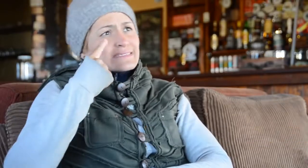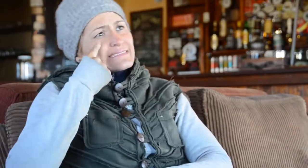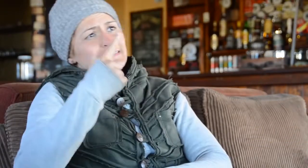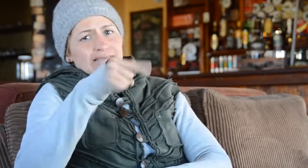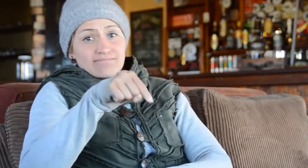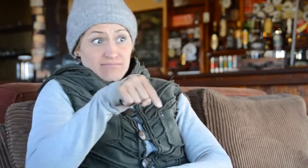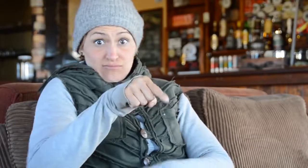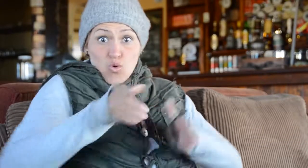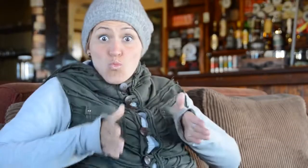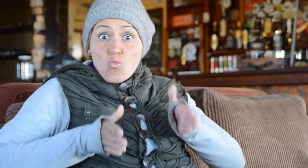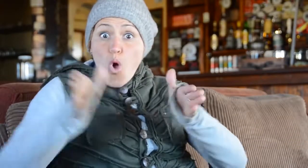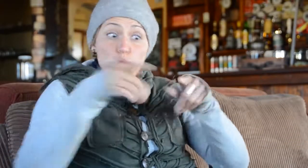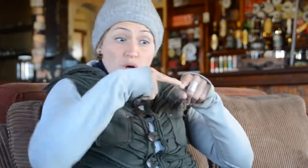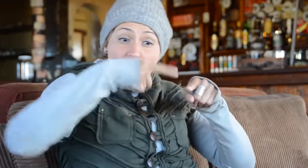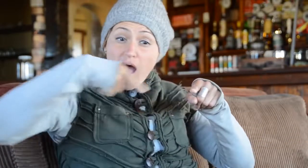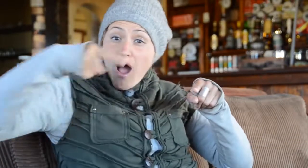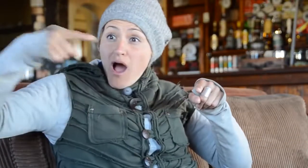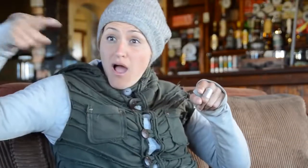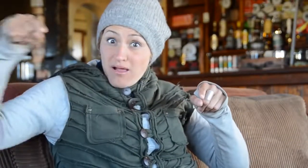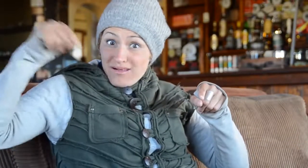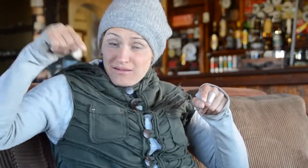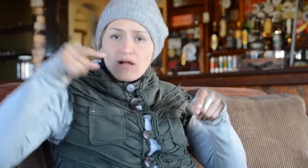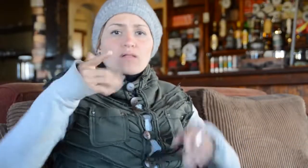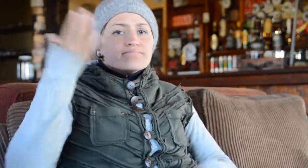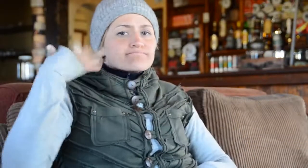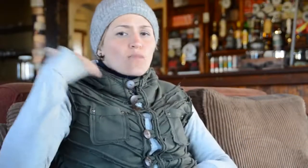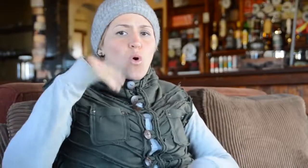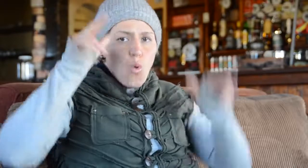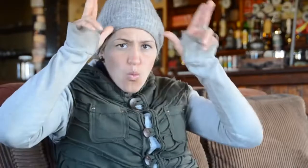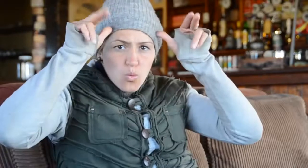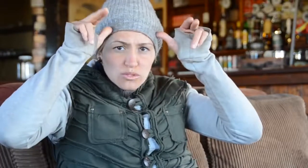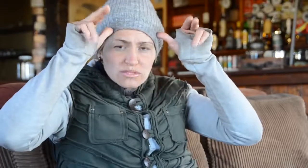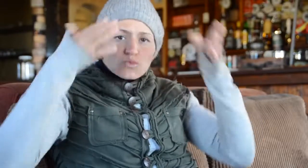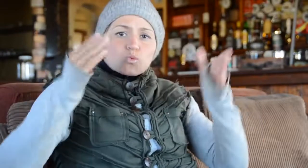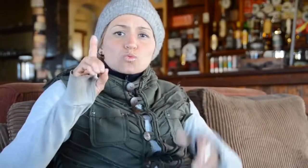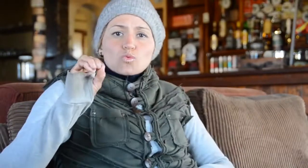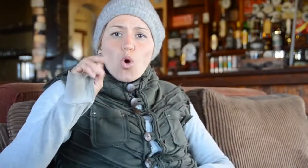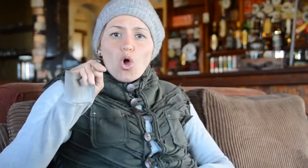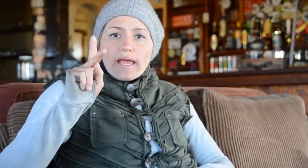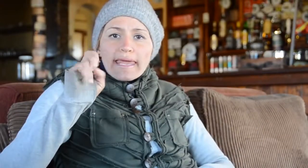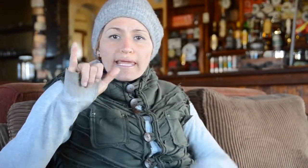make the long winding road accessible to vehicles